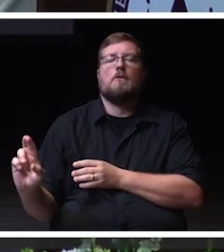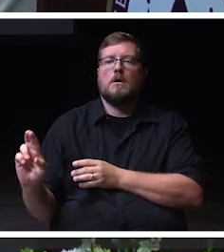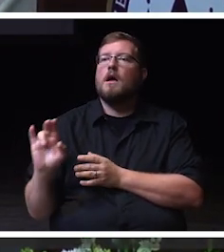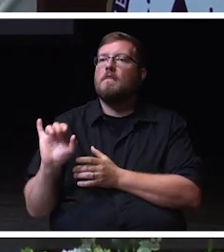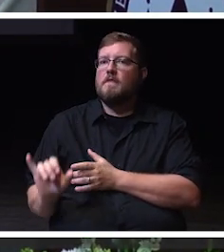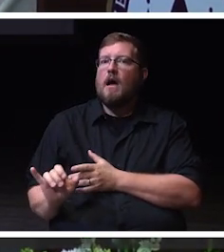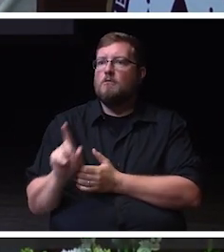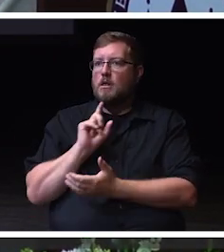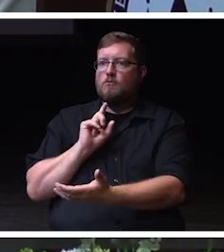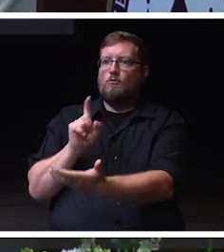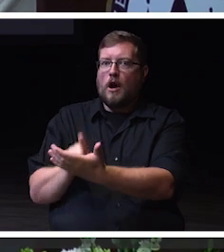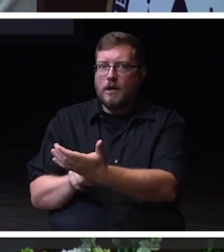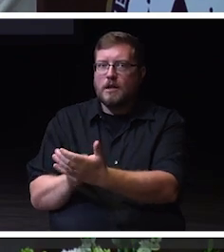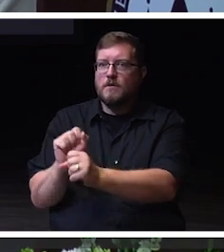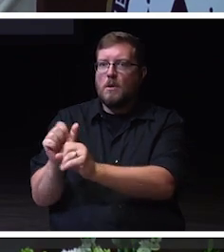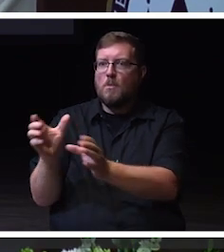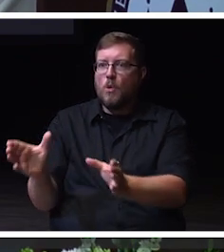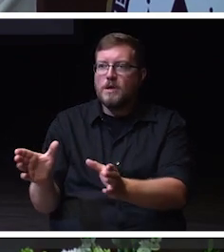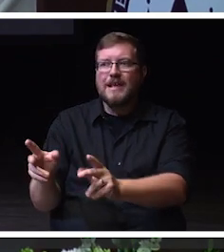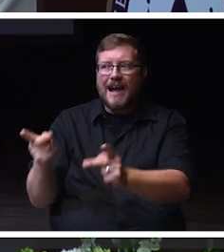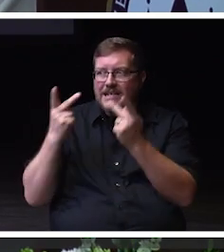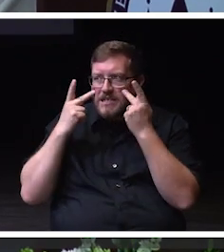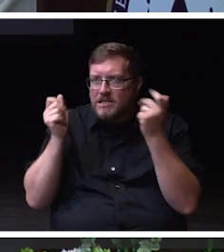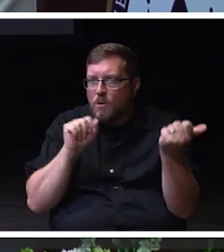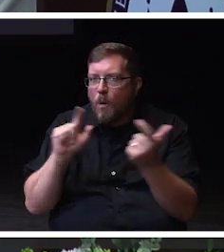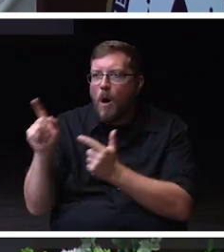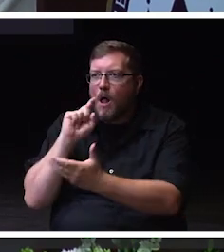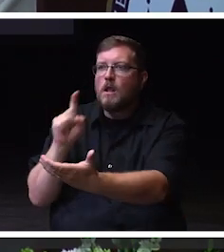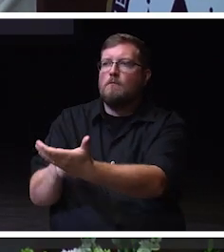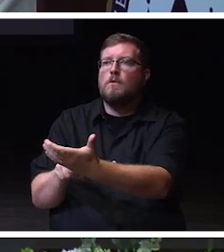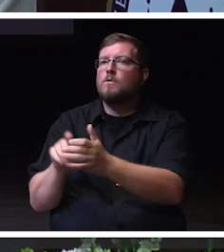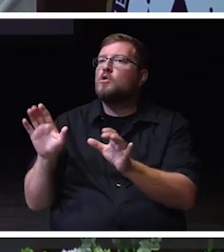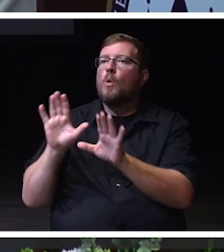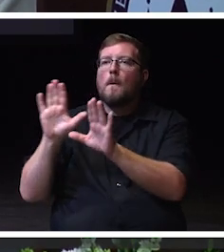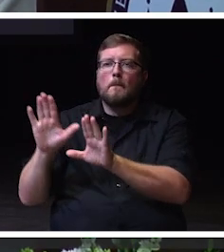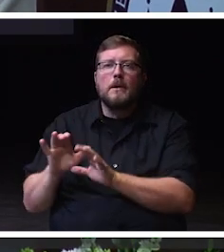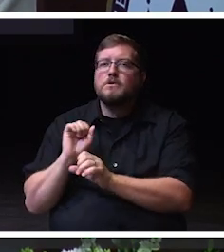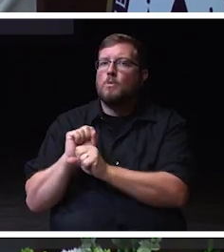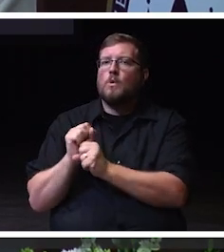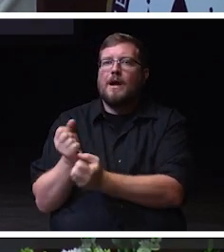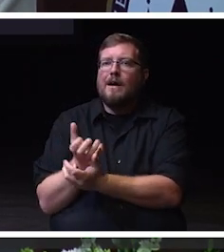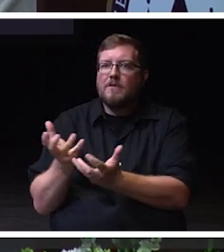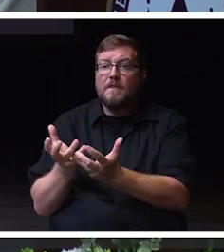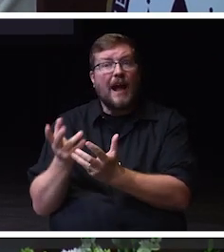I see you all on campus doing amazing things in the community.